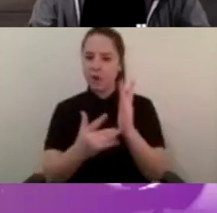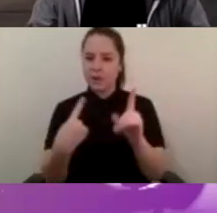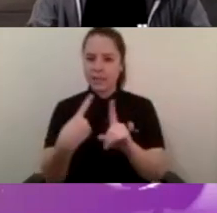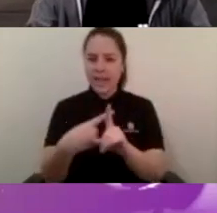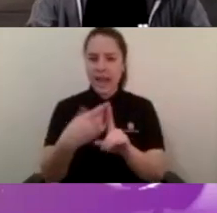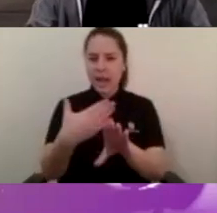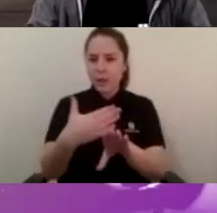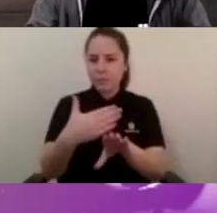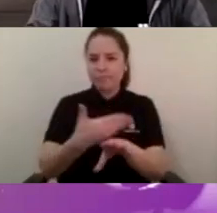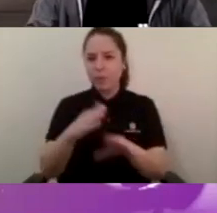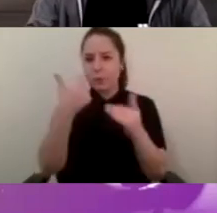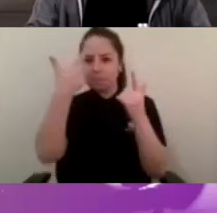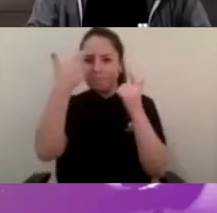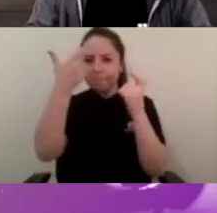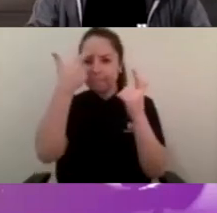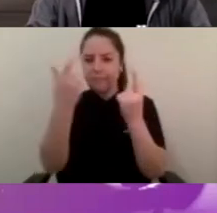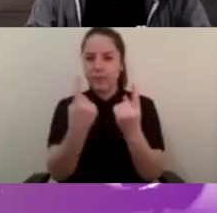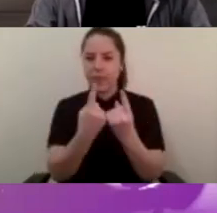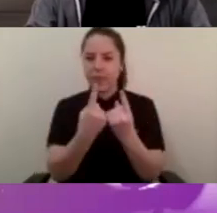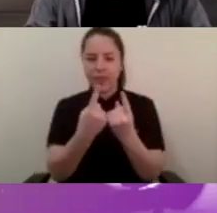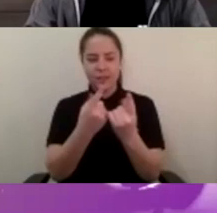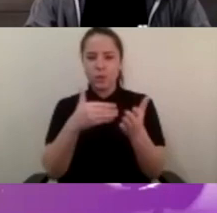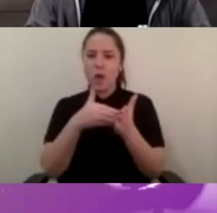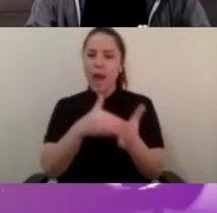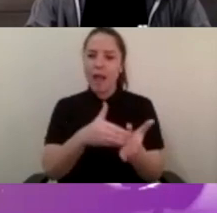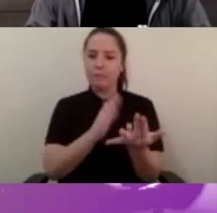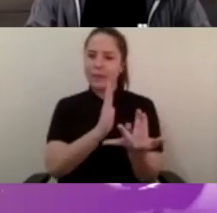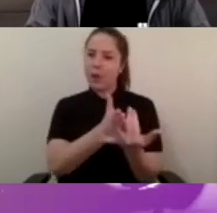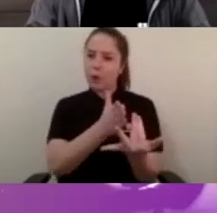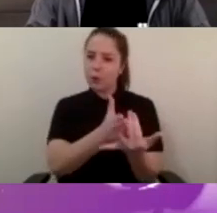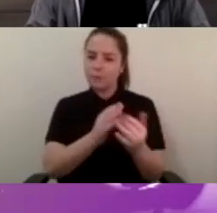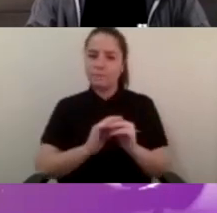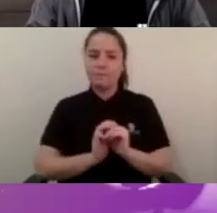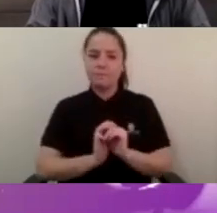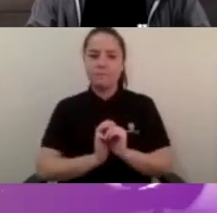around disability inclusion and so we do believe that technology has